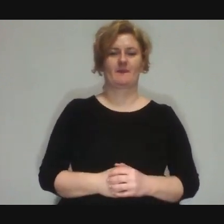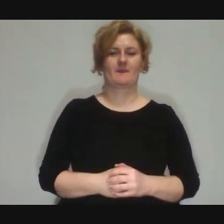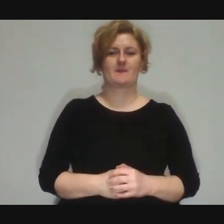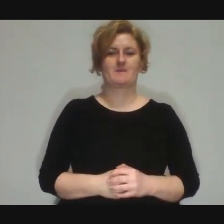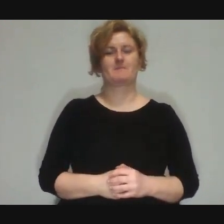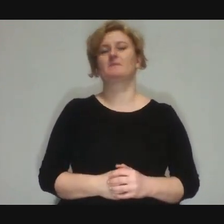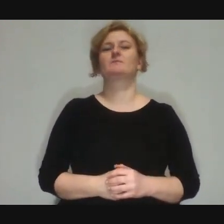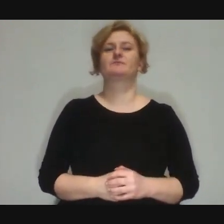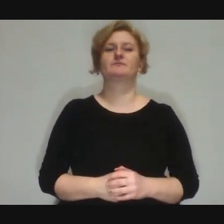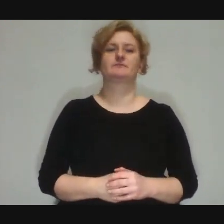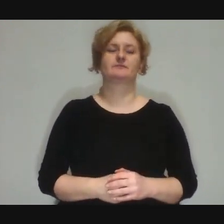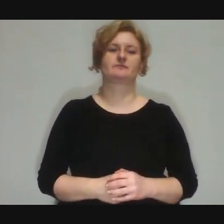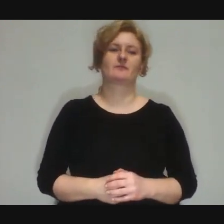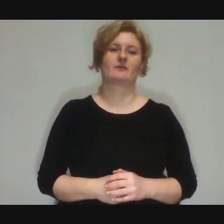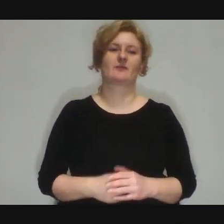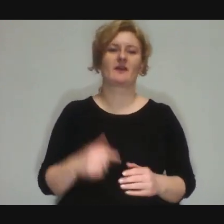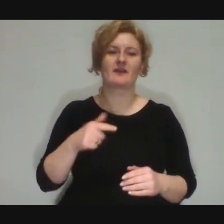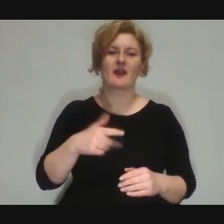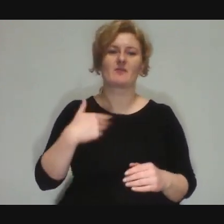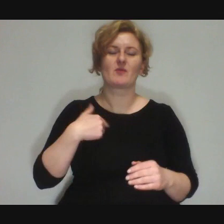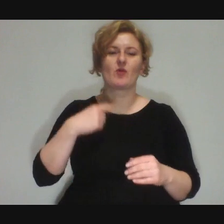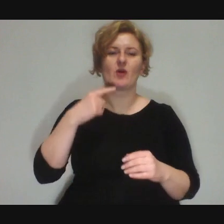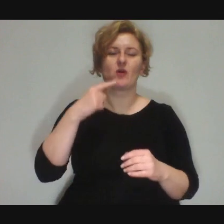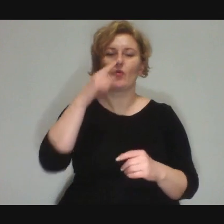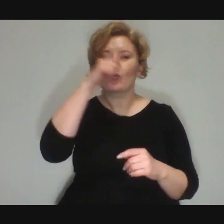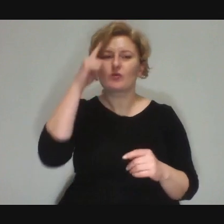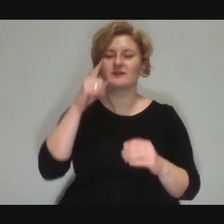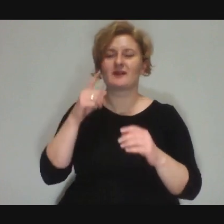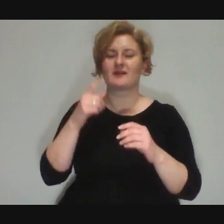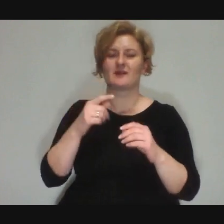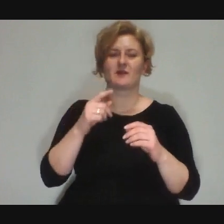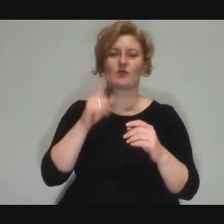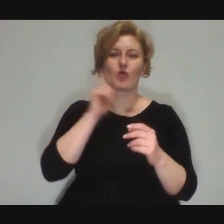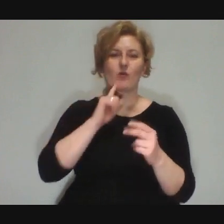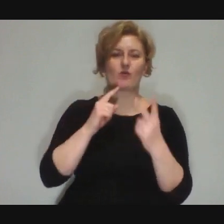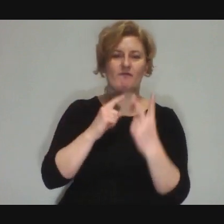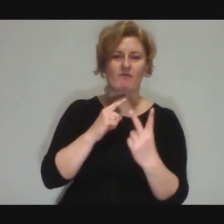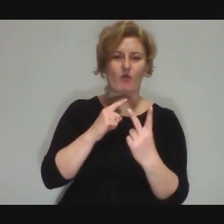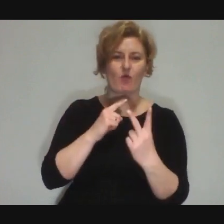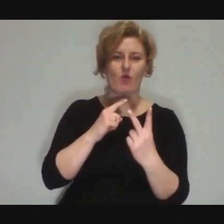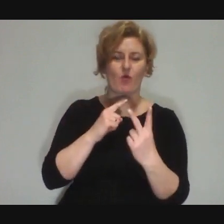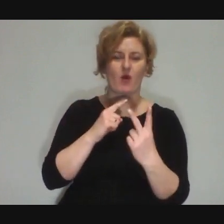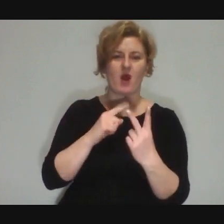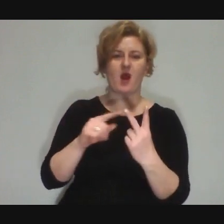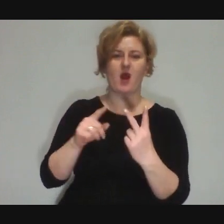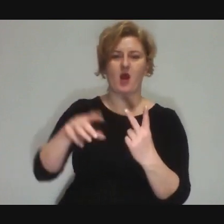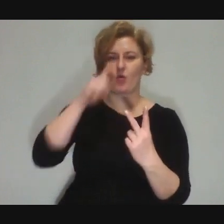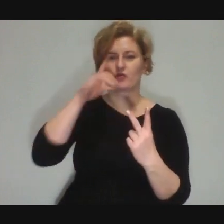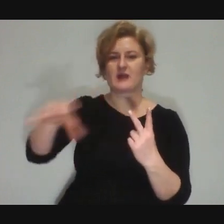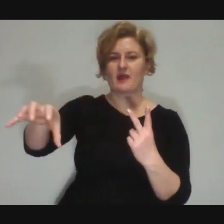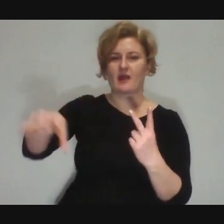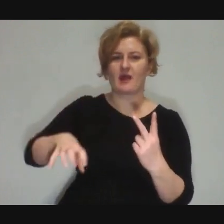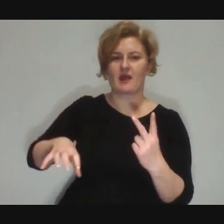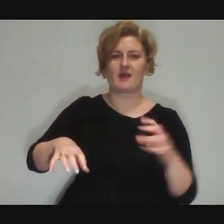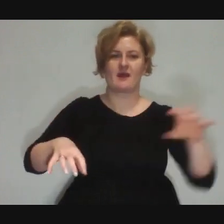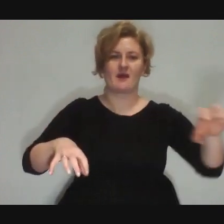it ended up like that, they played with those people, with those two halves of the community, and people already knew what they had to do...